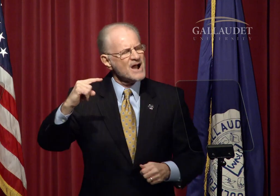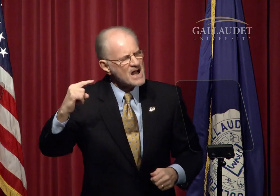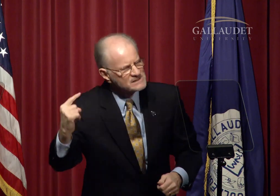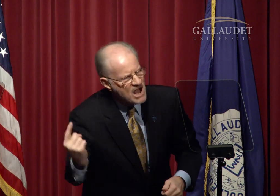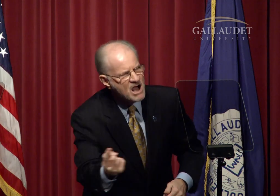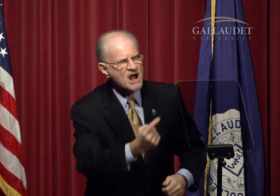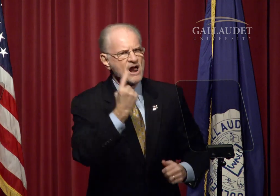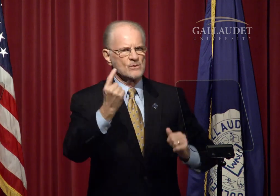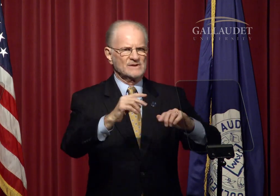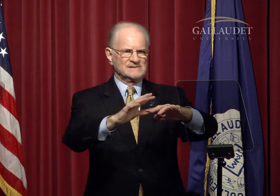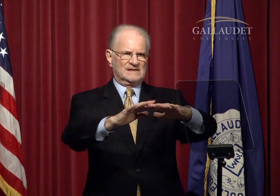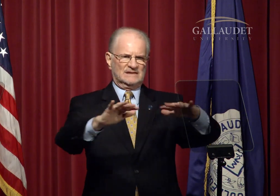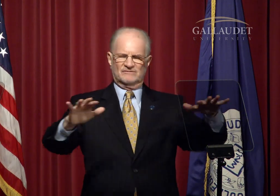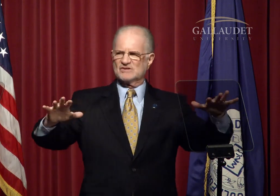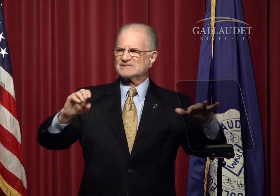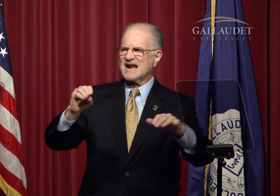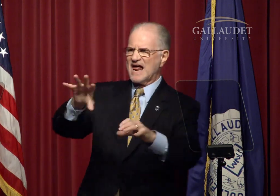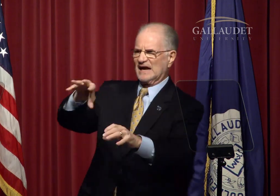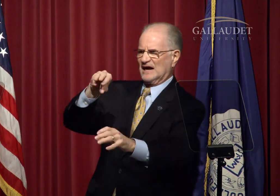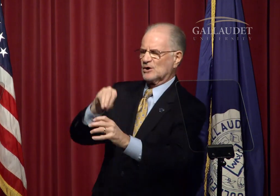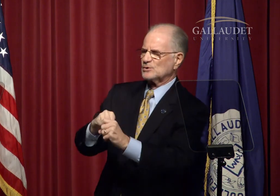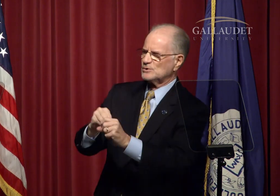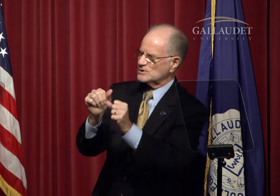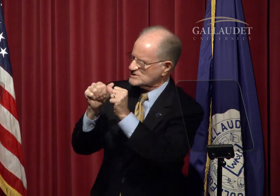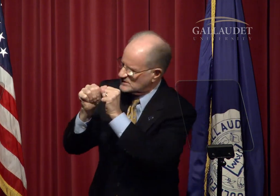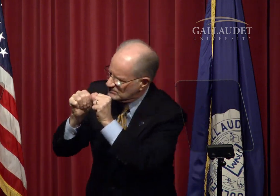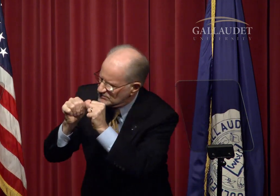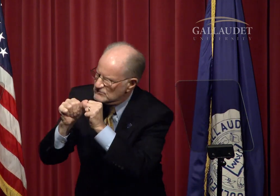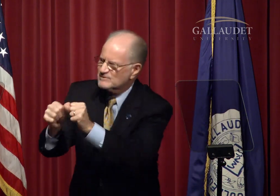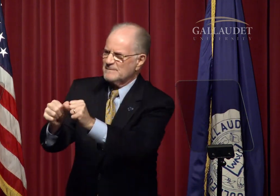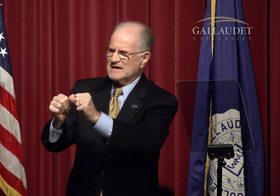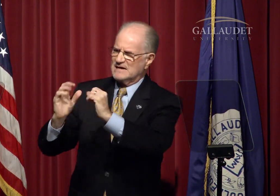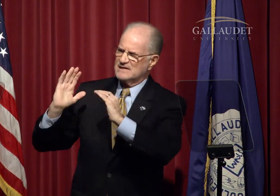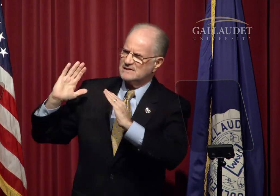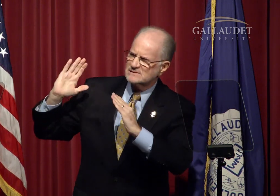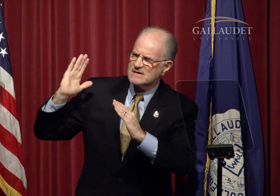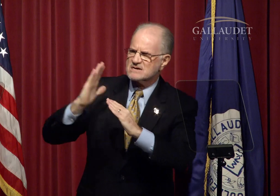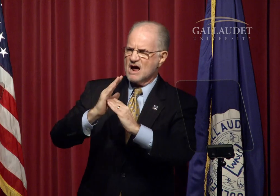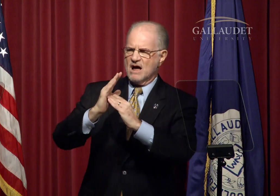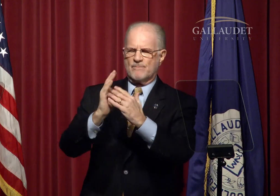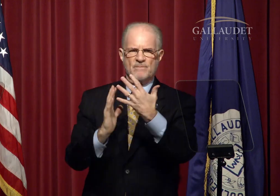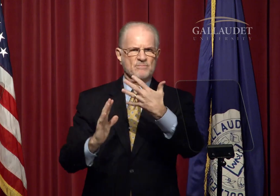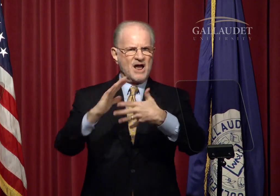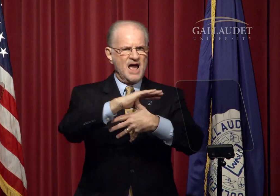As always, diversity and inclusion remains